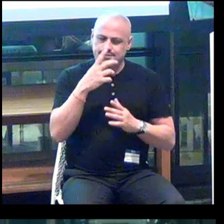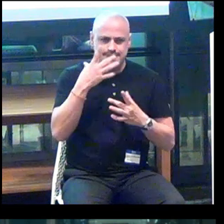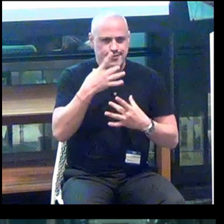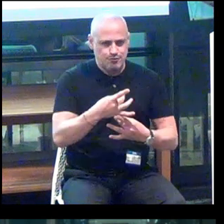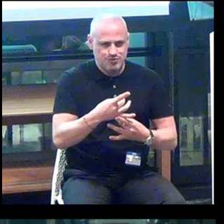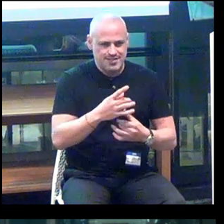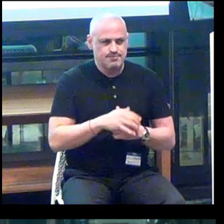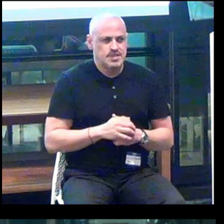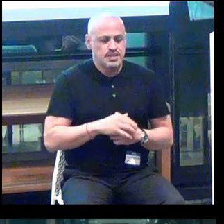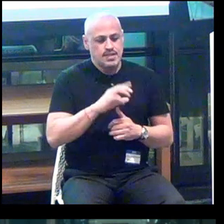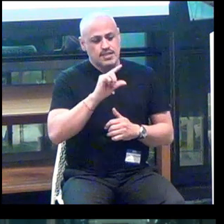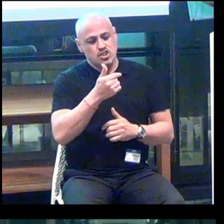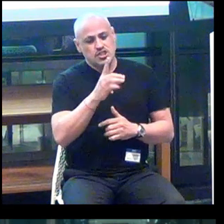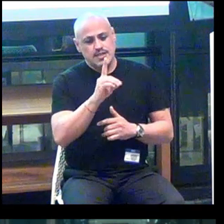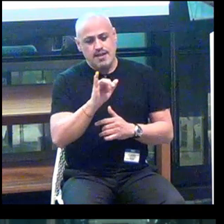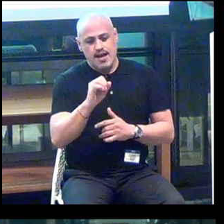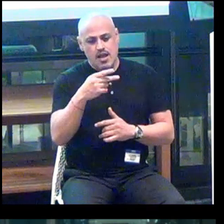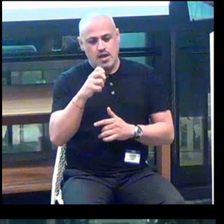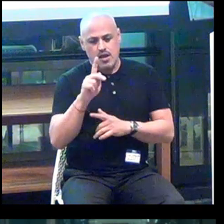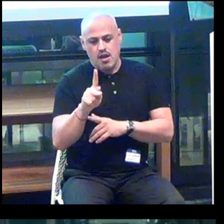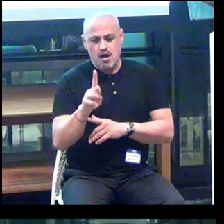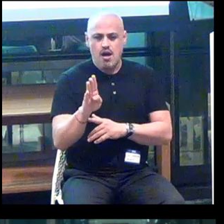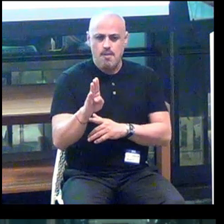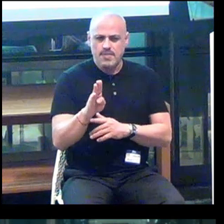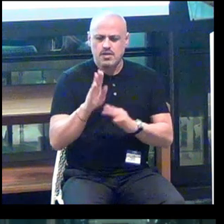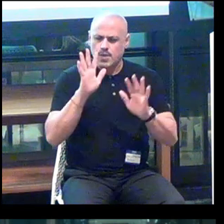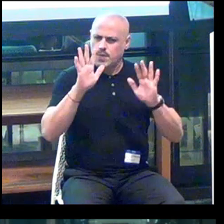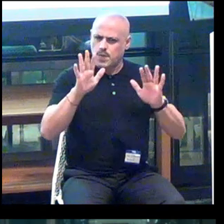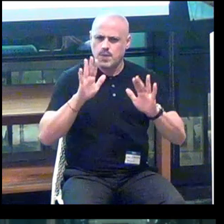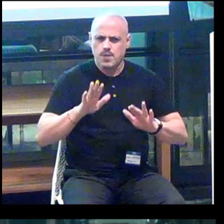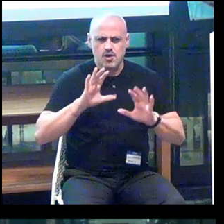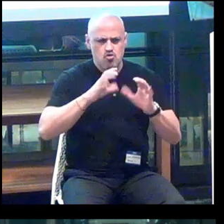So GDI Hub is a phenomenal group in the UK.